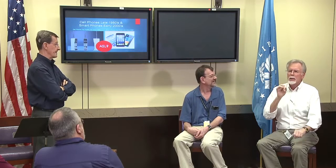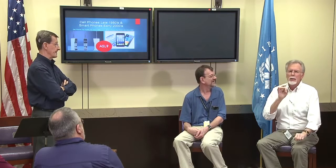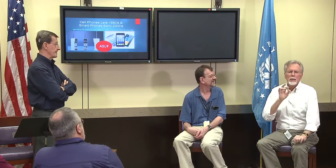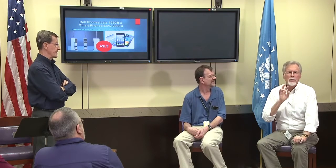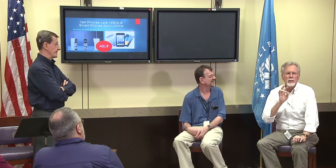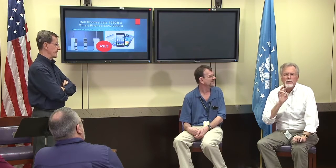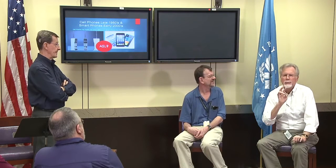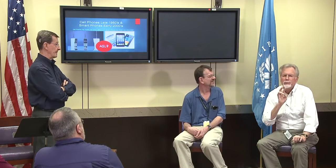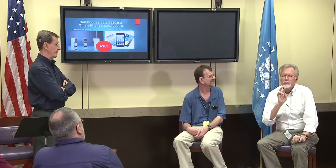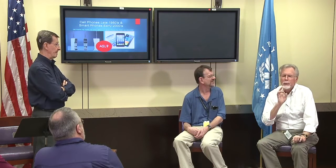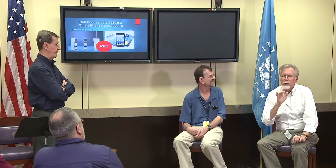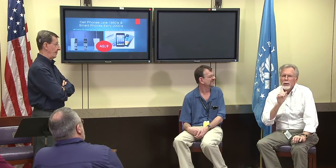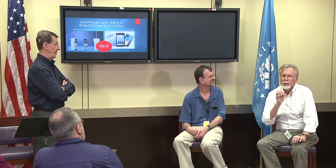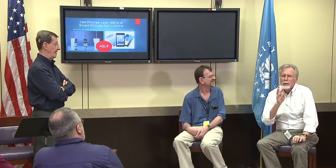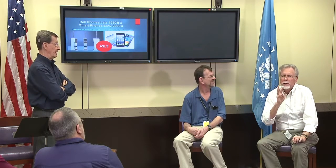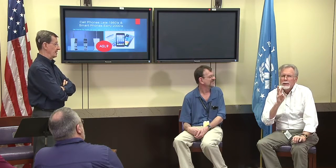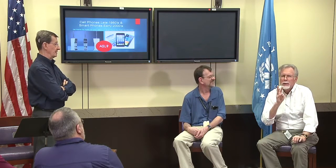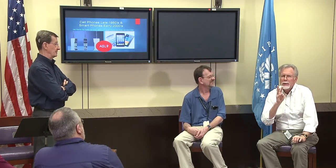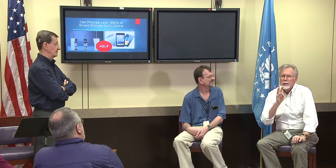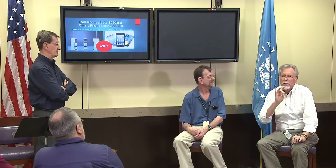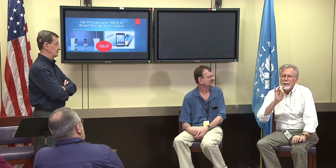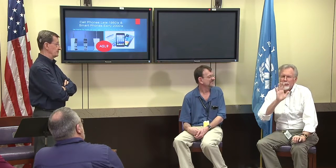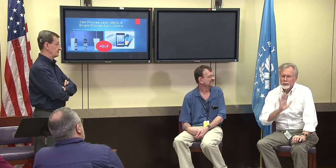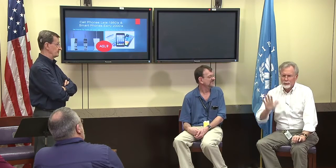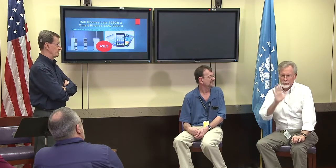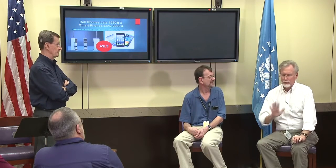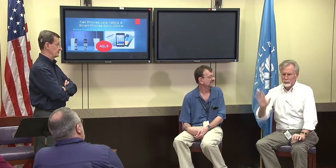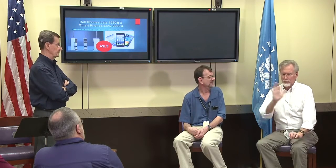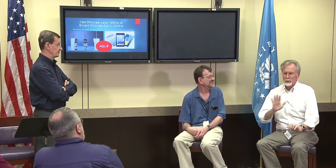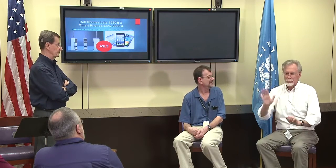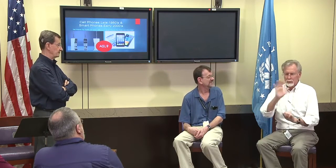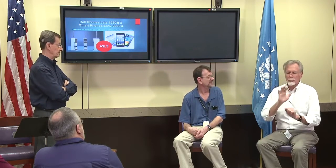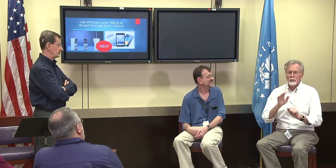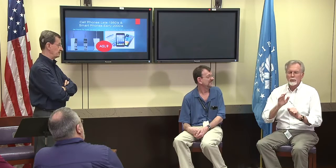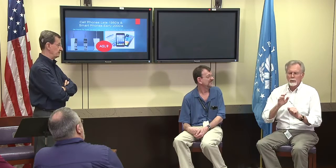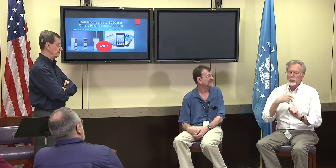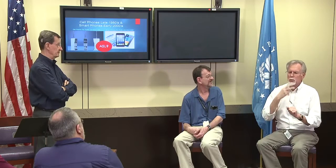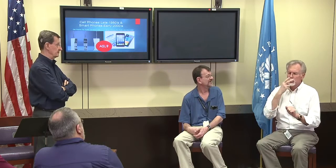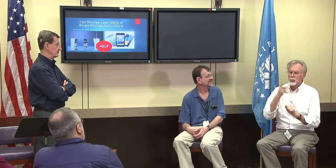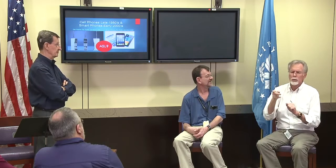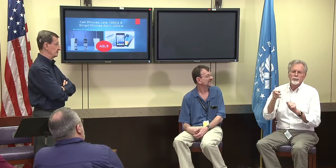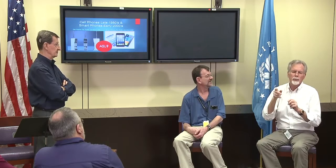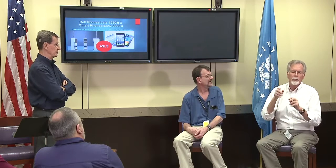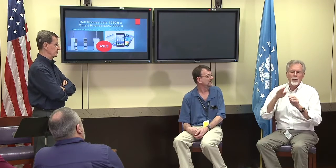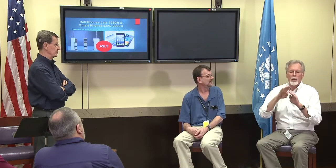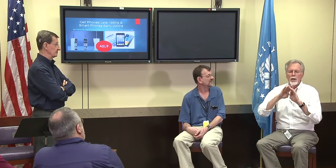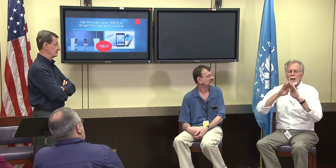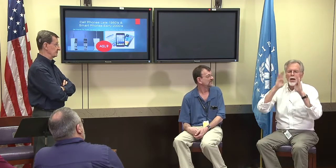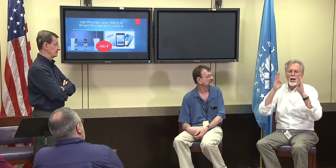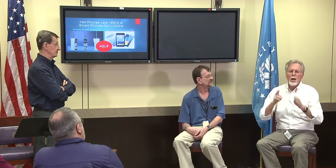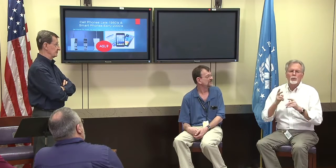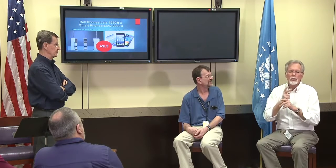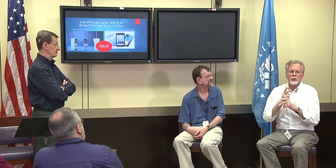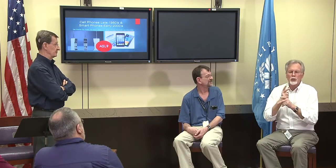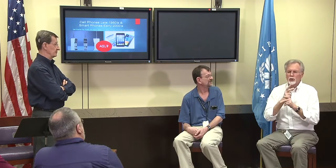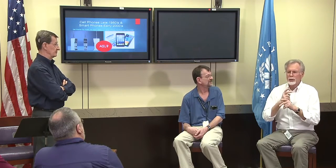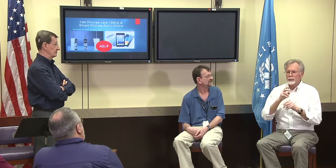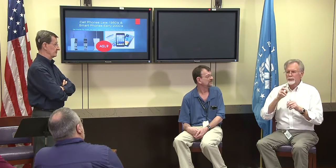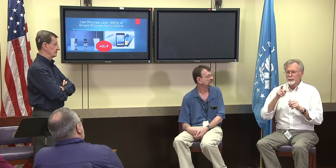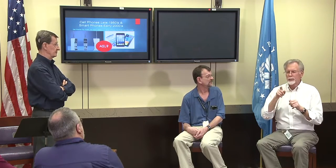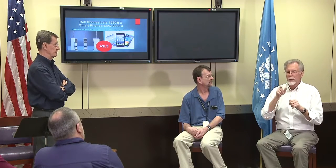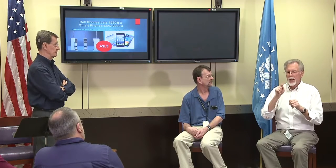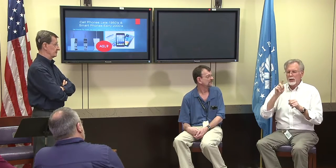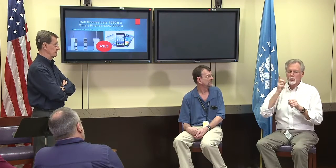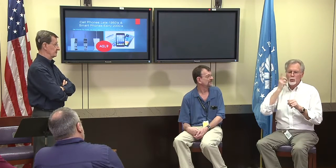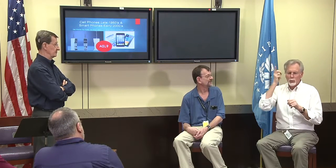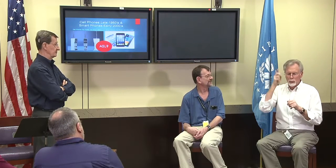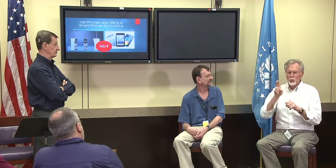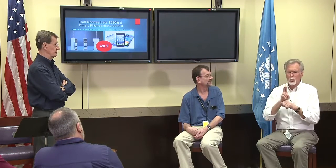I saw it back in 1967, 68 something like that, I saw how supervisor,